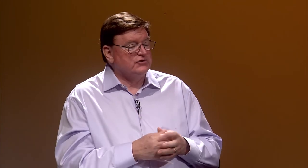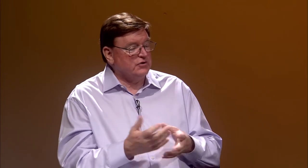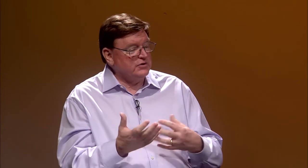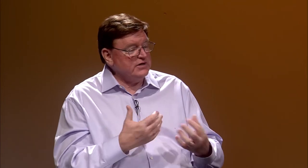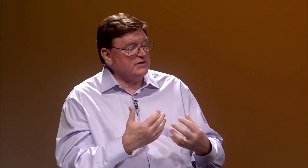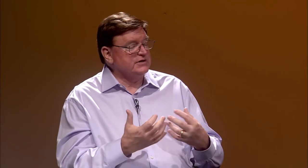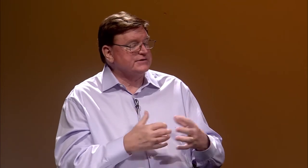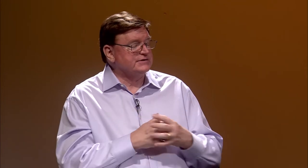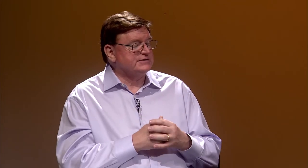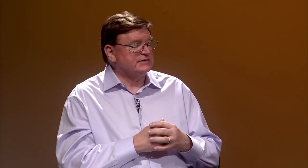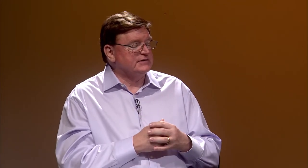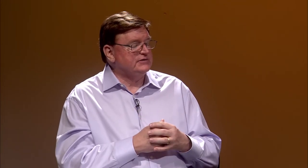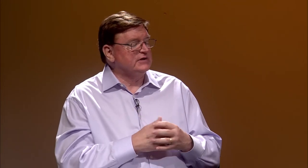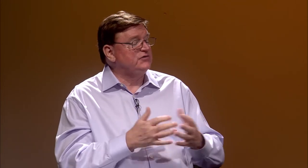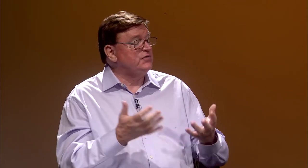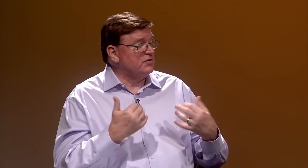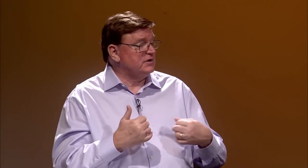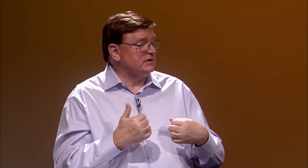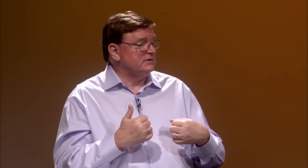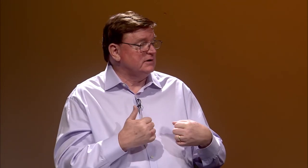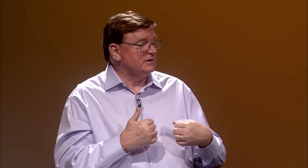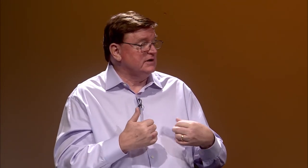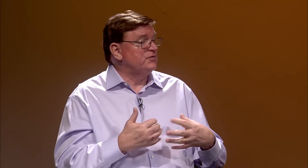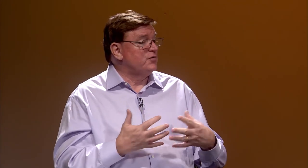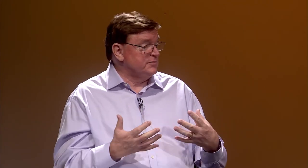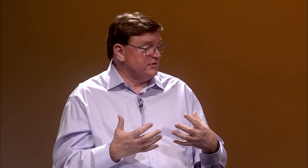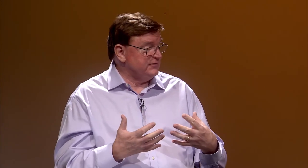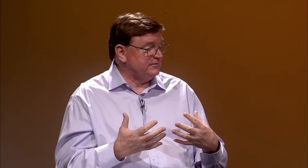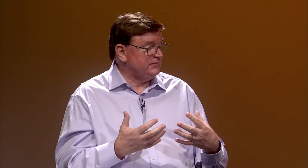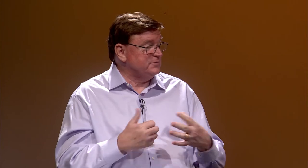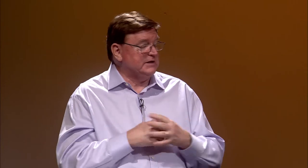so hearing this is, it's very informative for me.